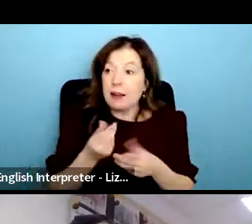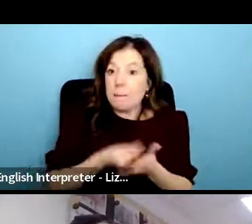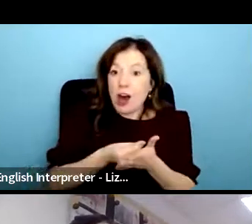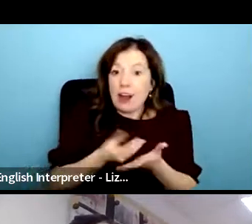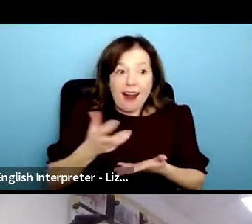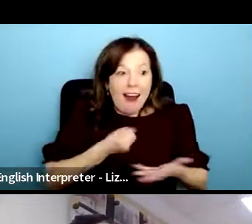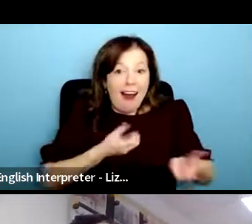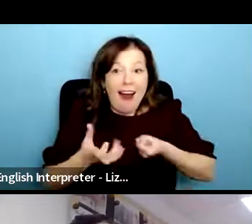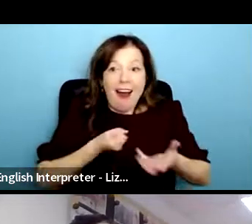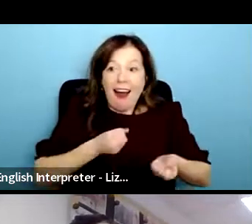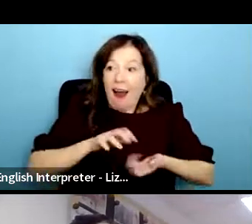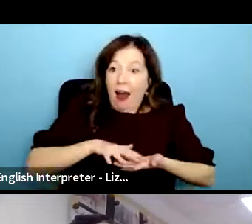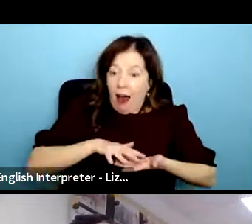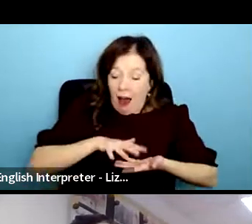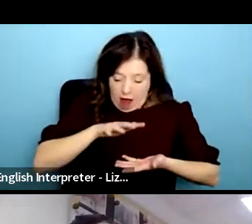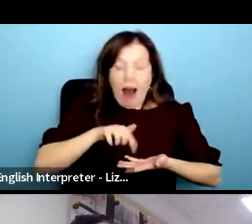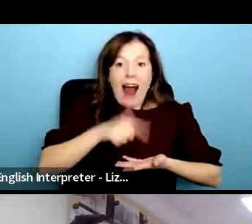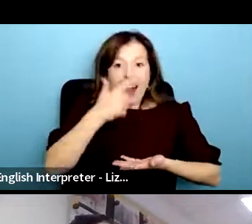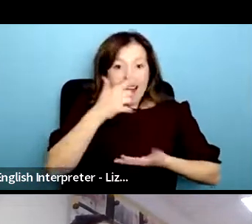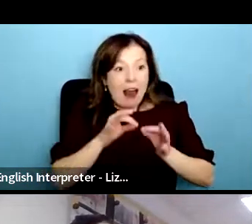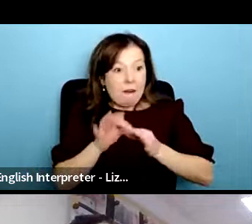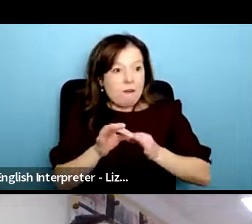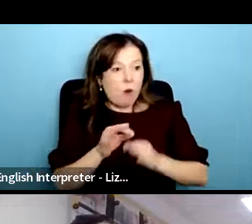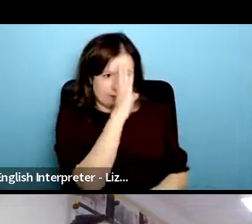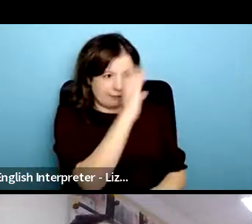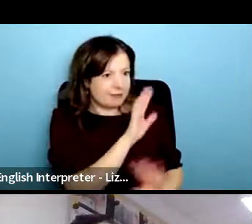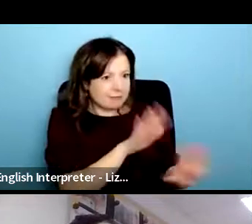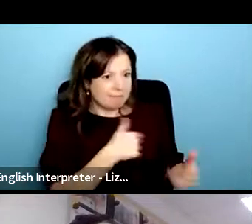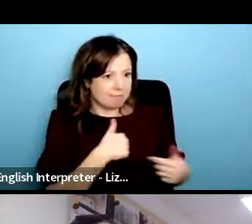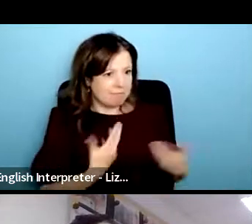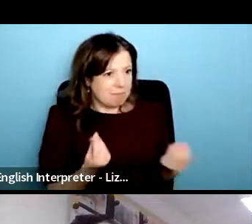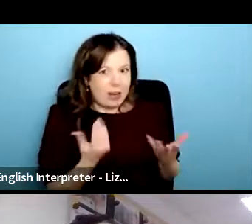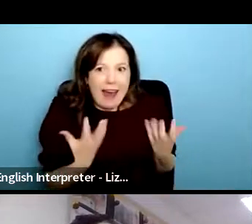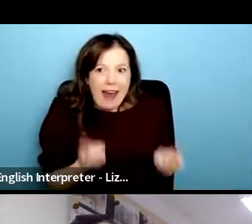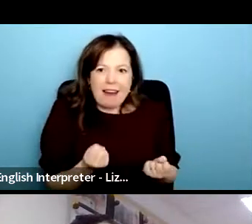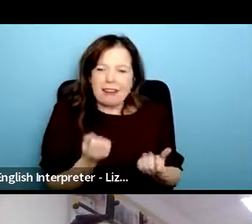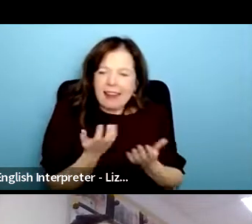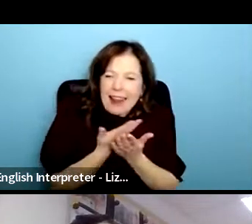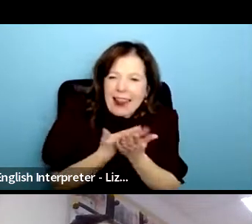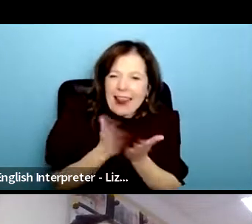to know that this is what the situation is um and checking in on that person like are they losing